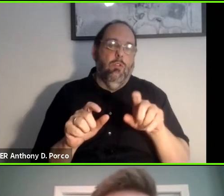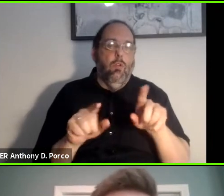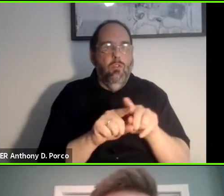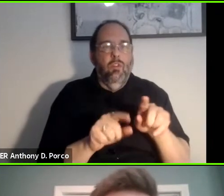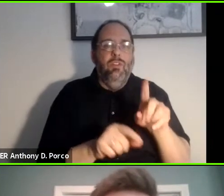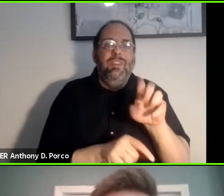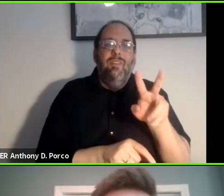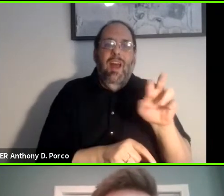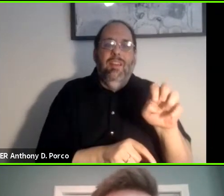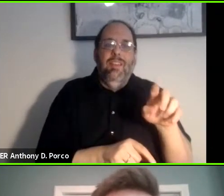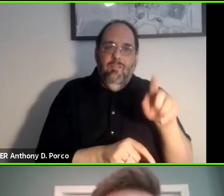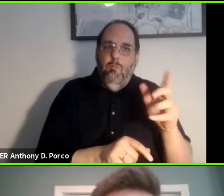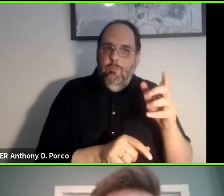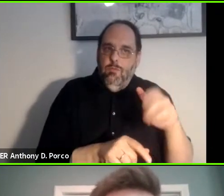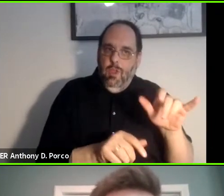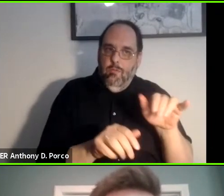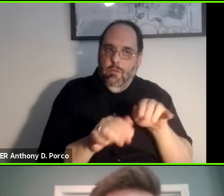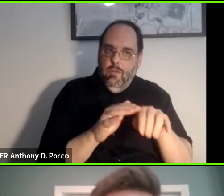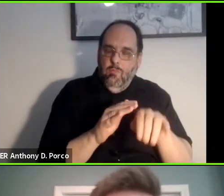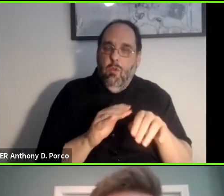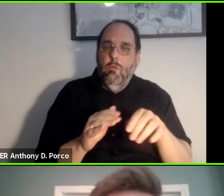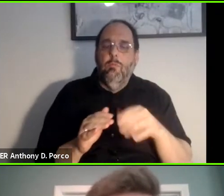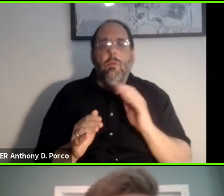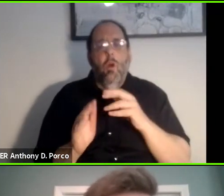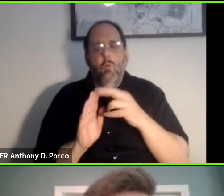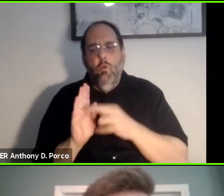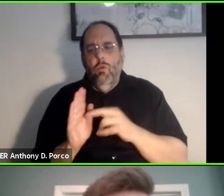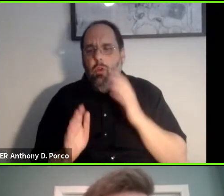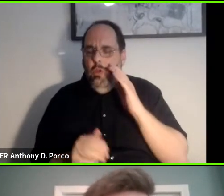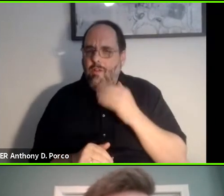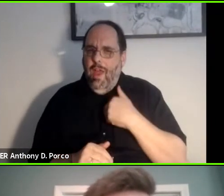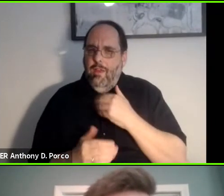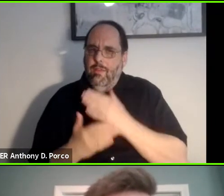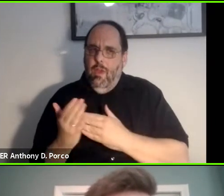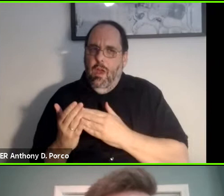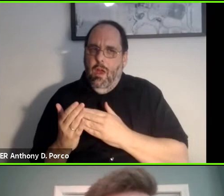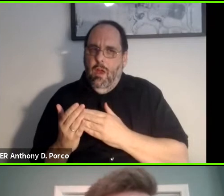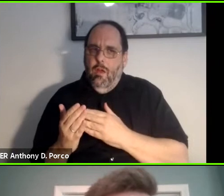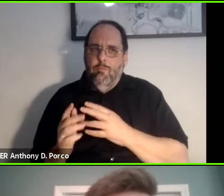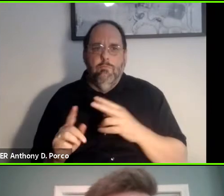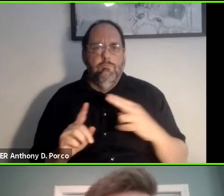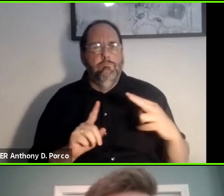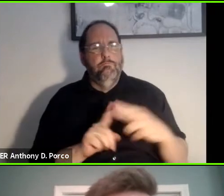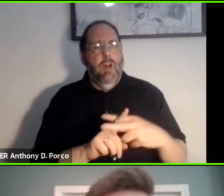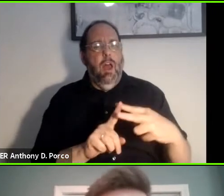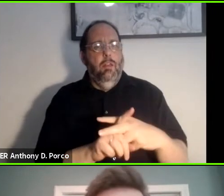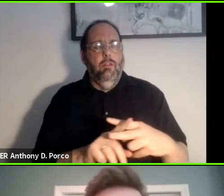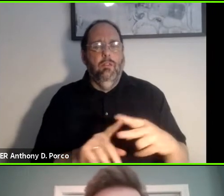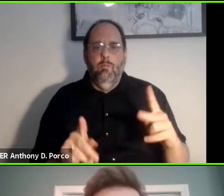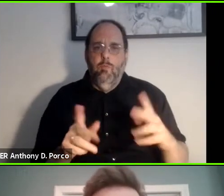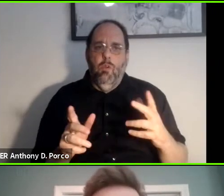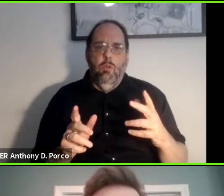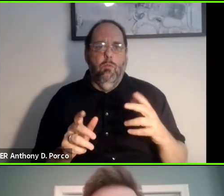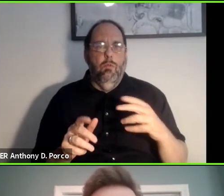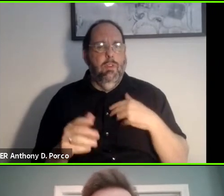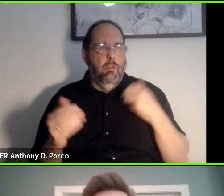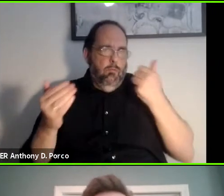Our rules, you know, I have had some filings by people with autism. And a lot of times